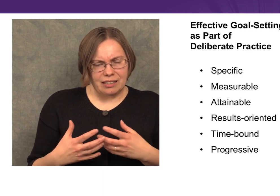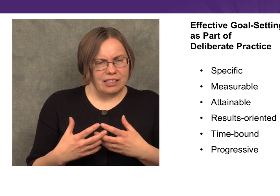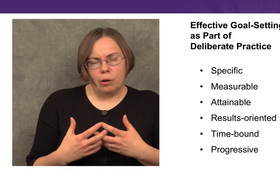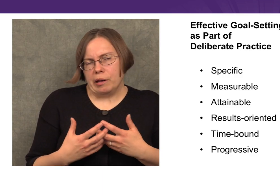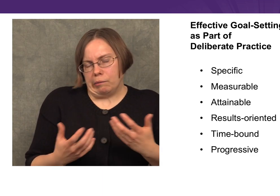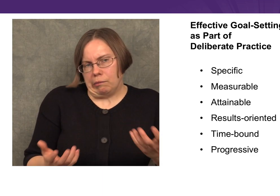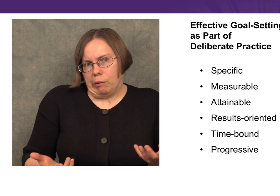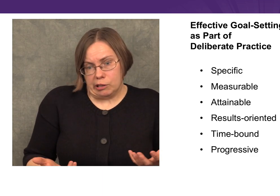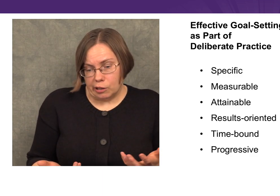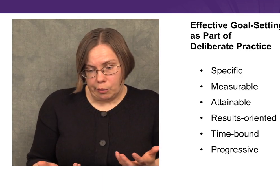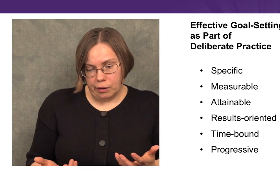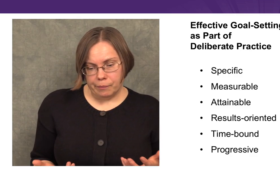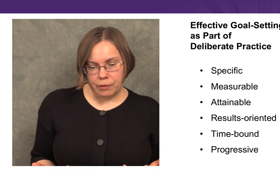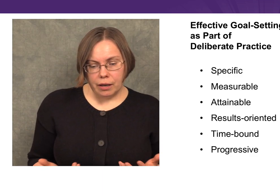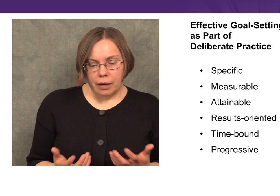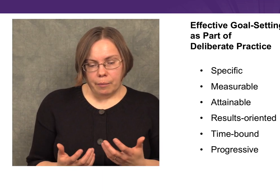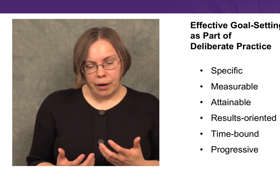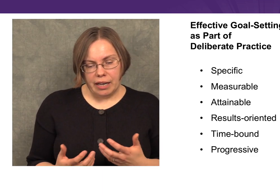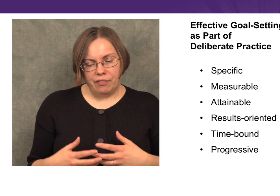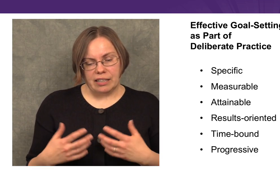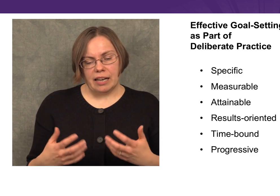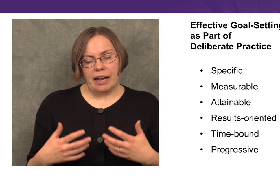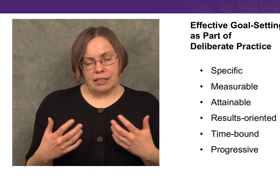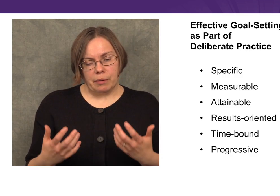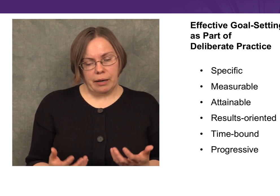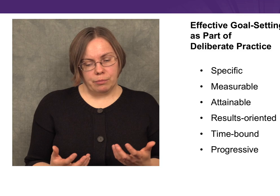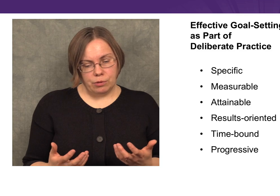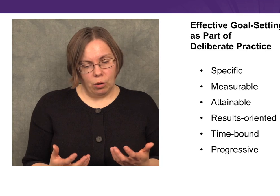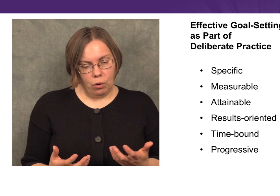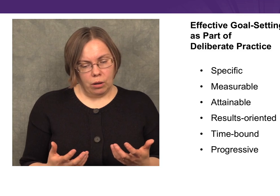that doesn’t tell me what to do. But if I set as my goal